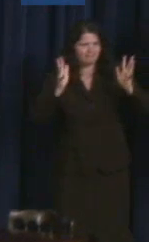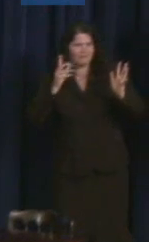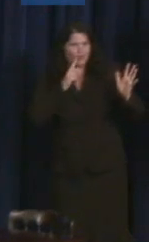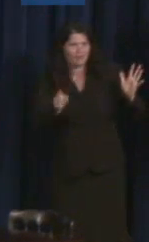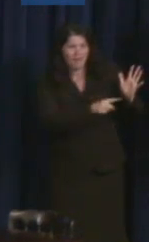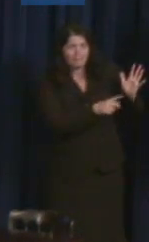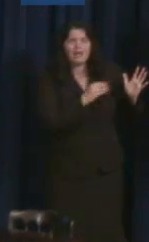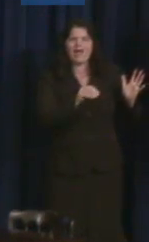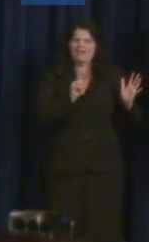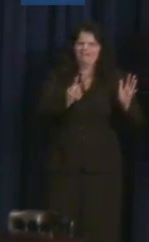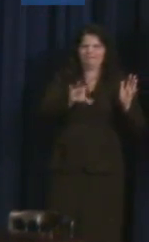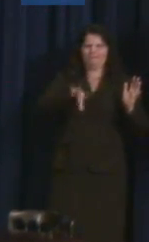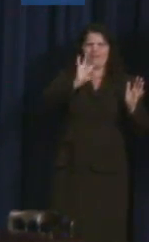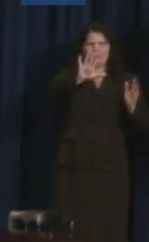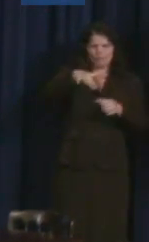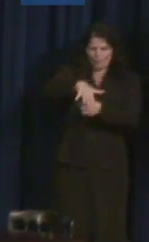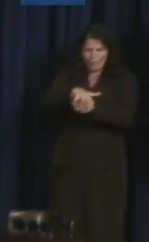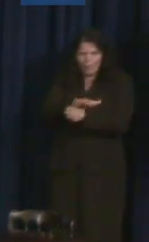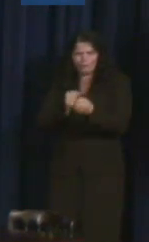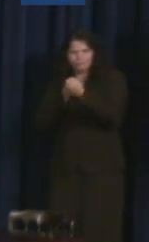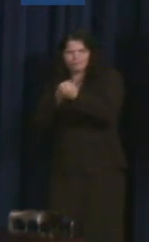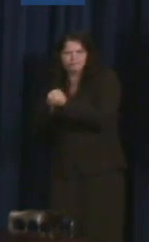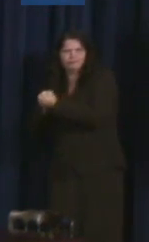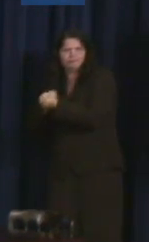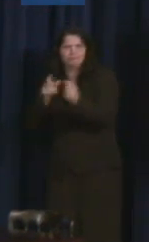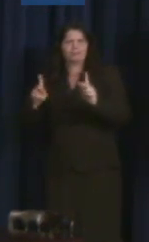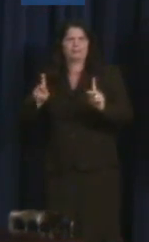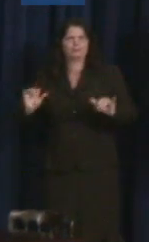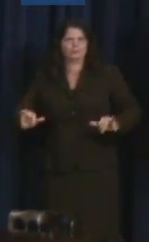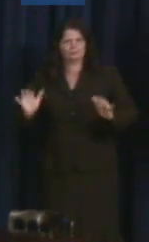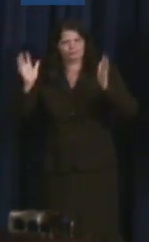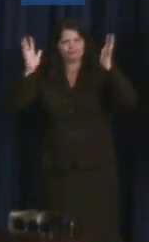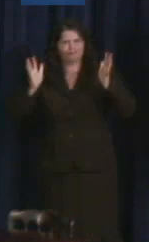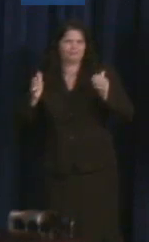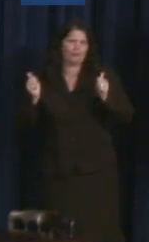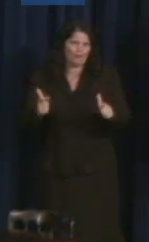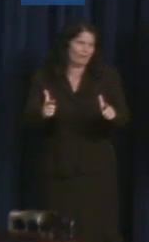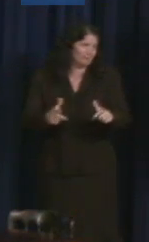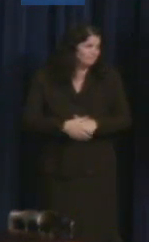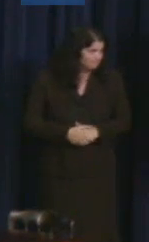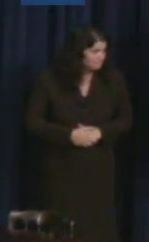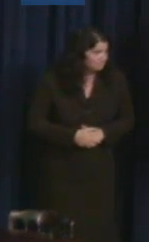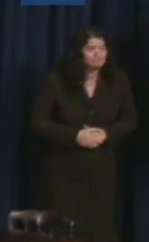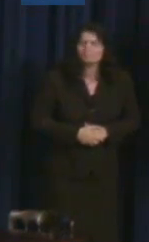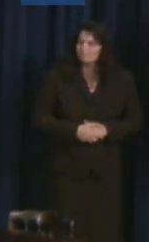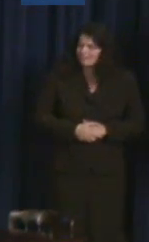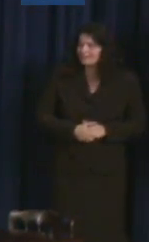and hold them up as we hold up the folks who are here with us today. So thank you very much and I'm going to turn it back over to Maria.